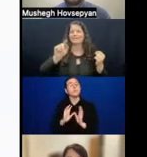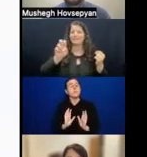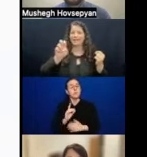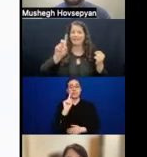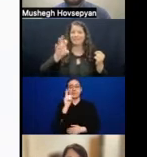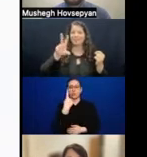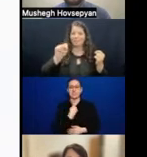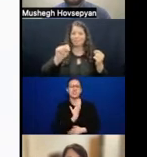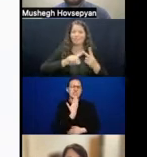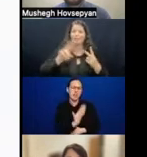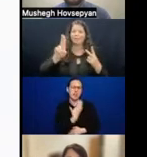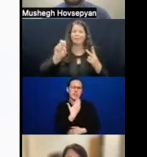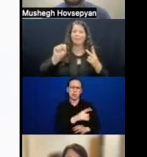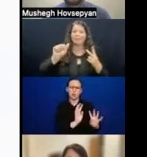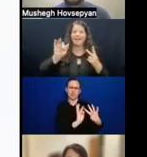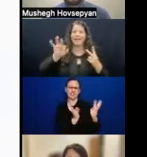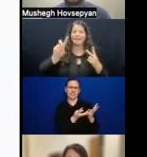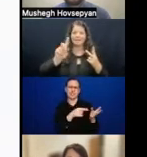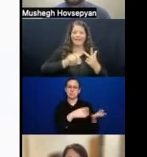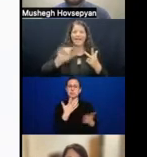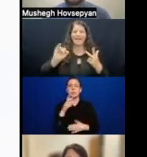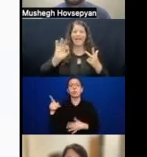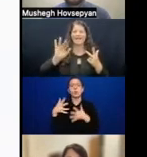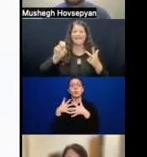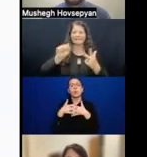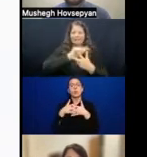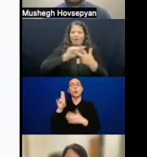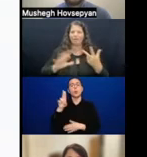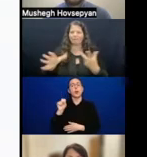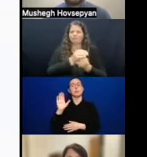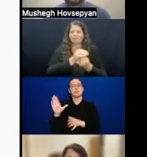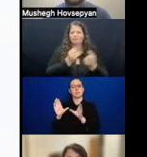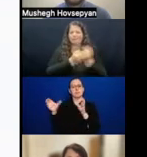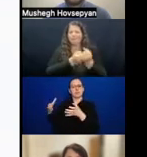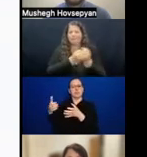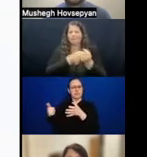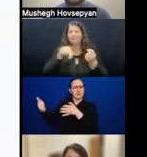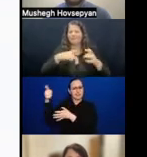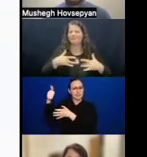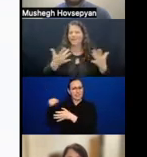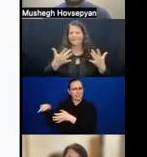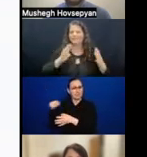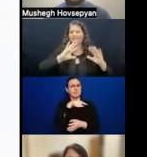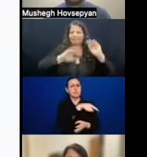who are hosting this event, who are putting together-- who put together the logistics and the content and everything for this event.